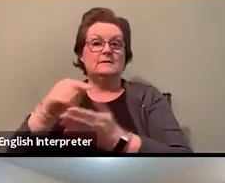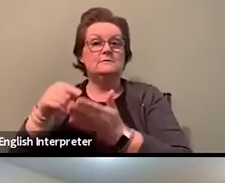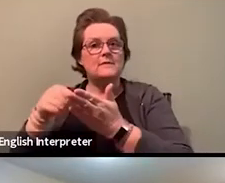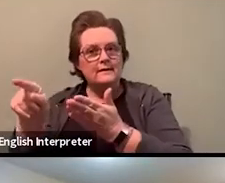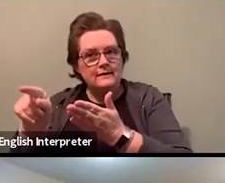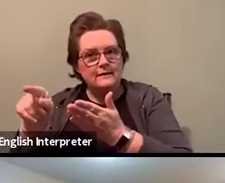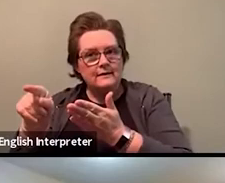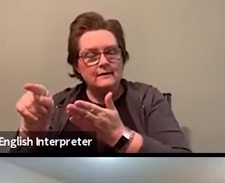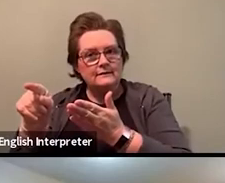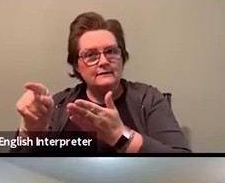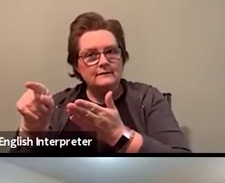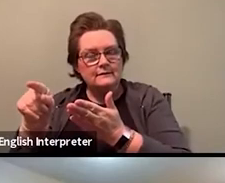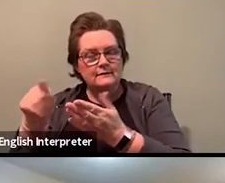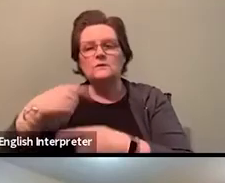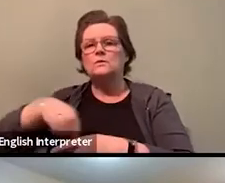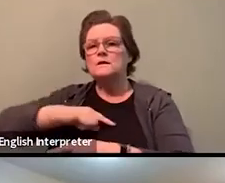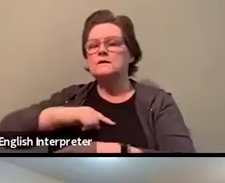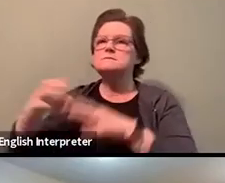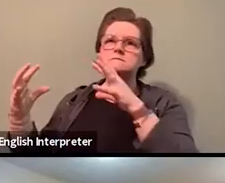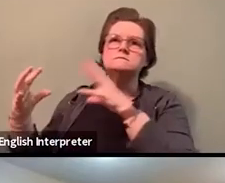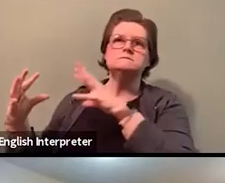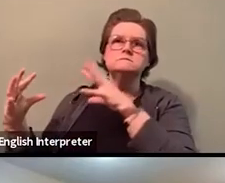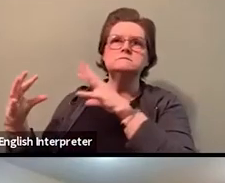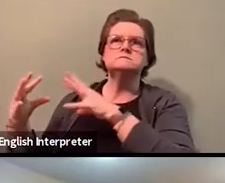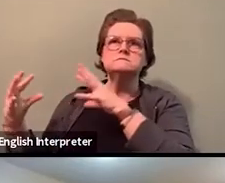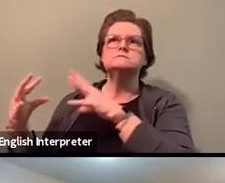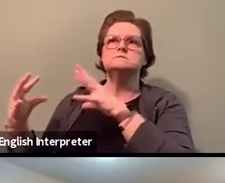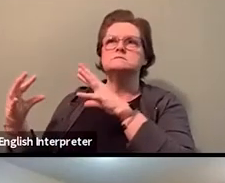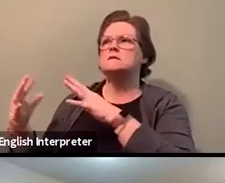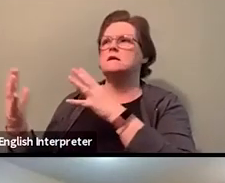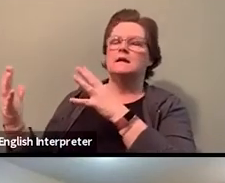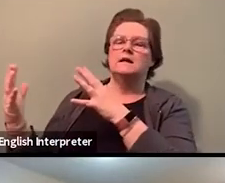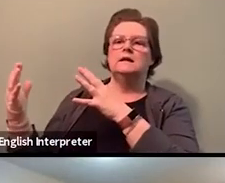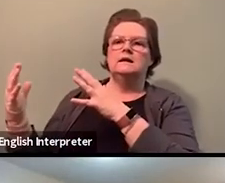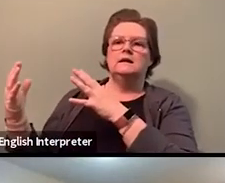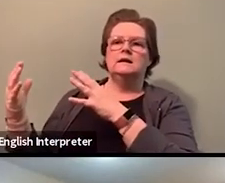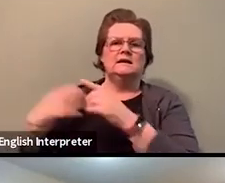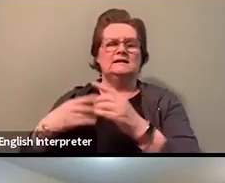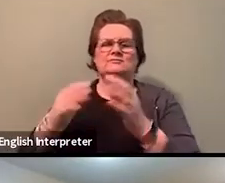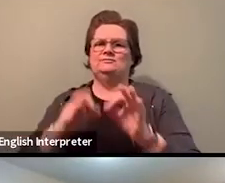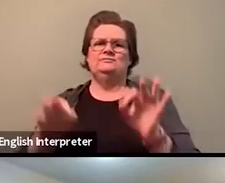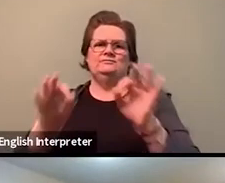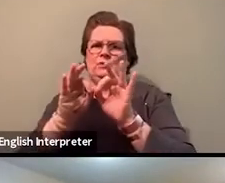you know, ensuring that workers can stay home when they are sick, take care of theirselves,